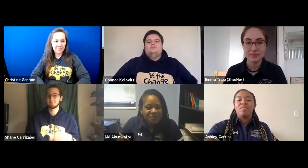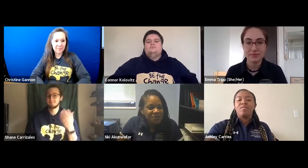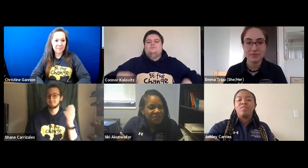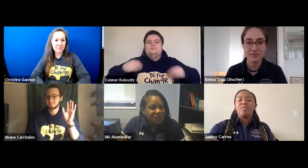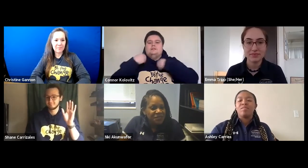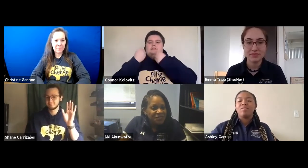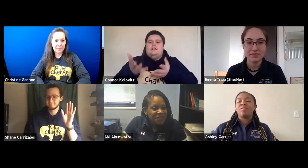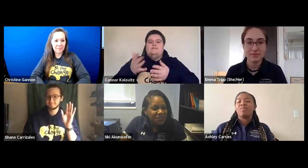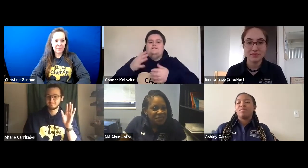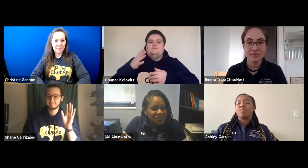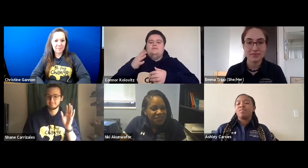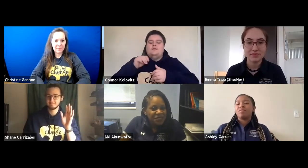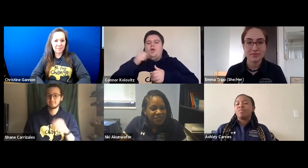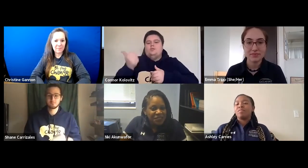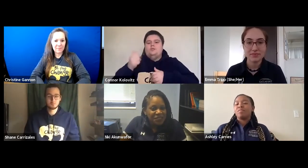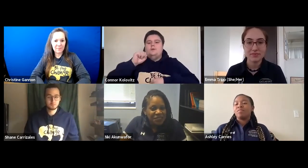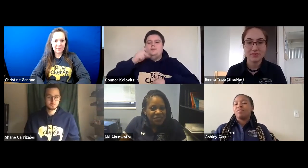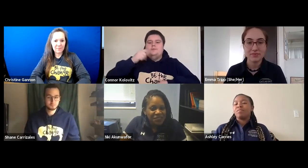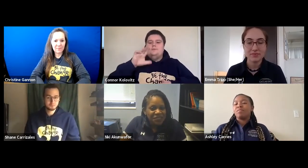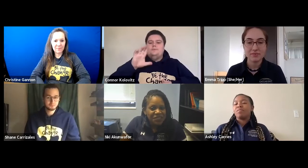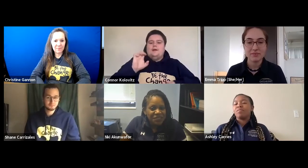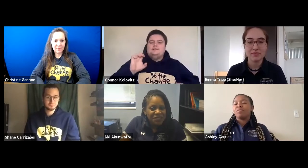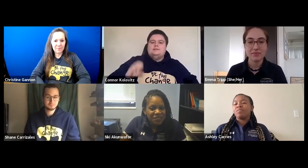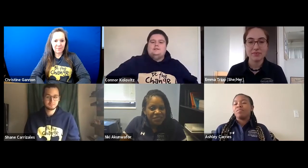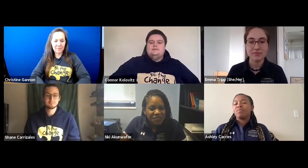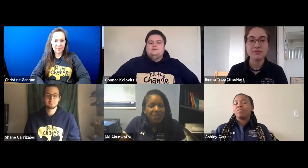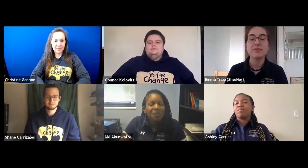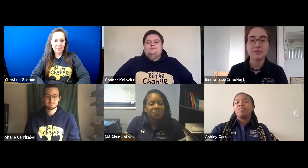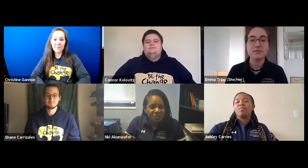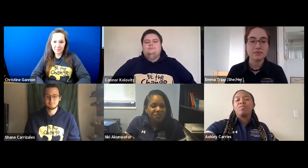>Giving each other space.